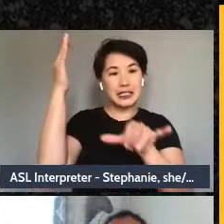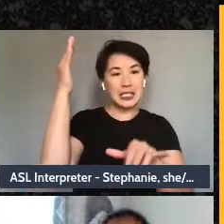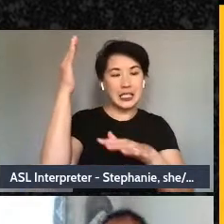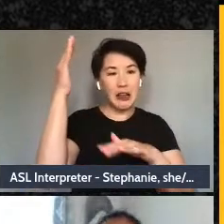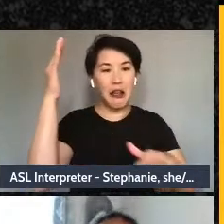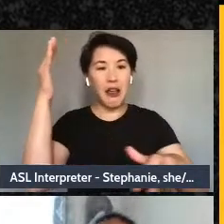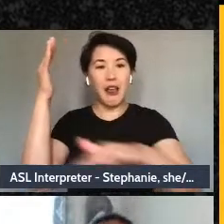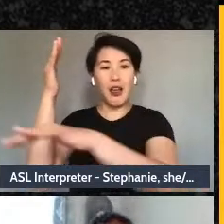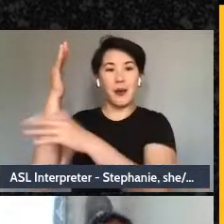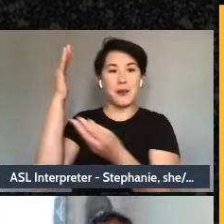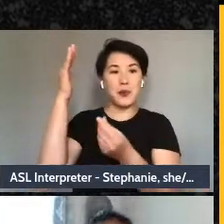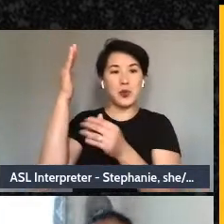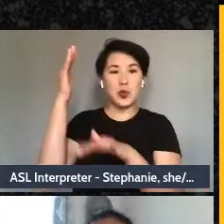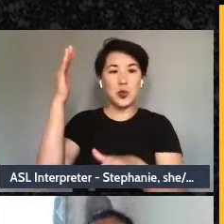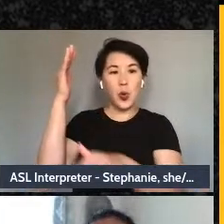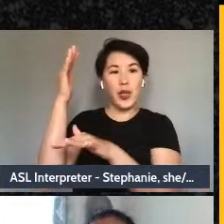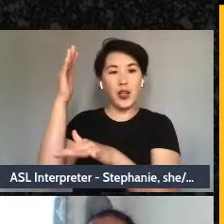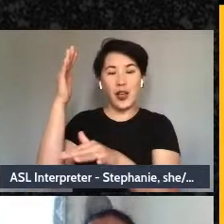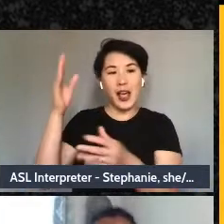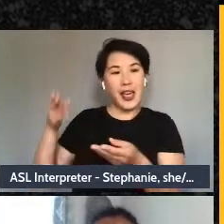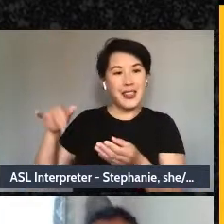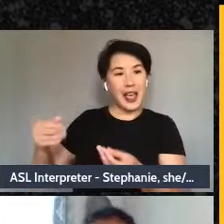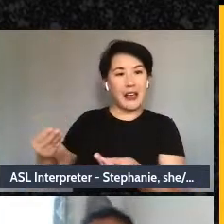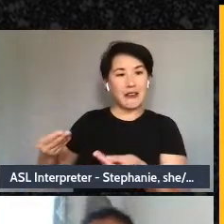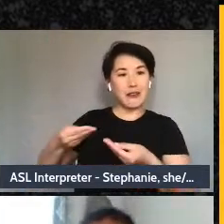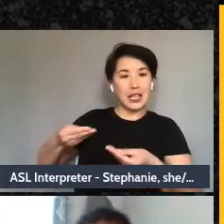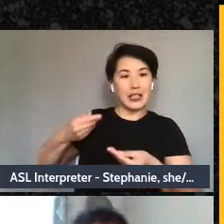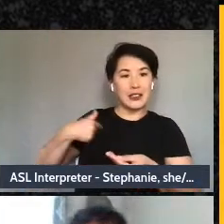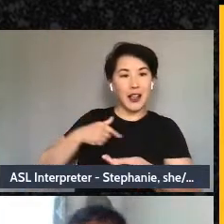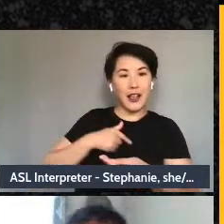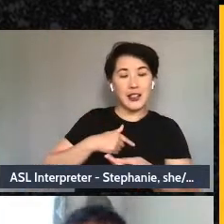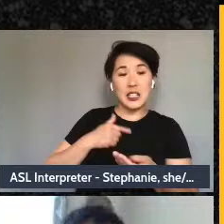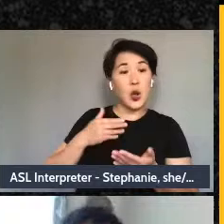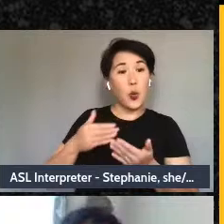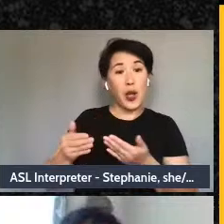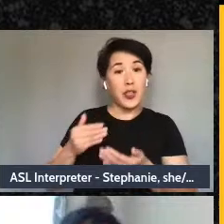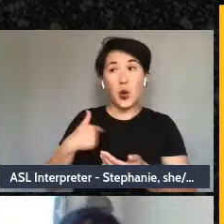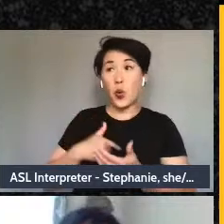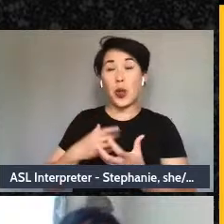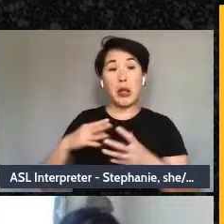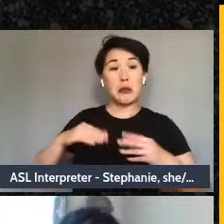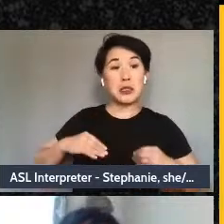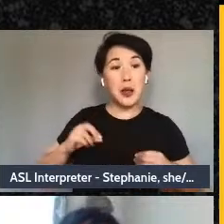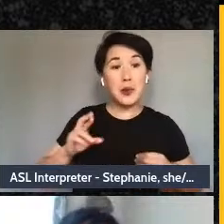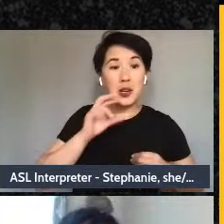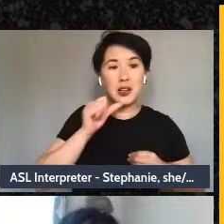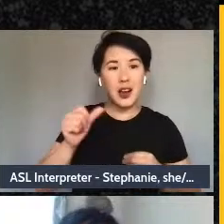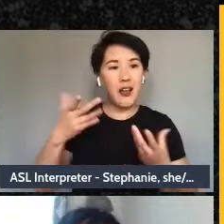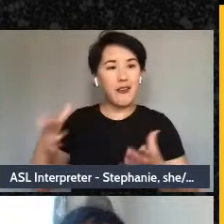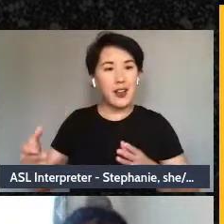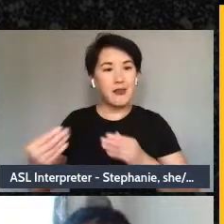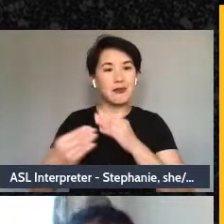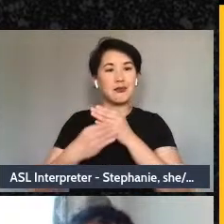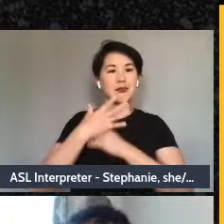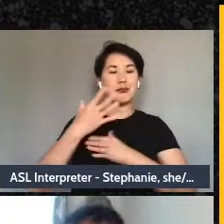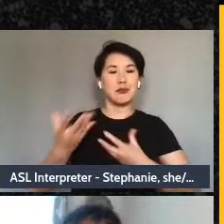What does feed us, whether or not we claim them or have them? We have some solutions,